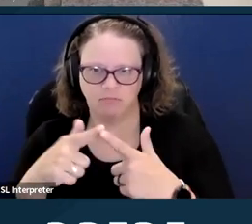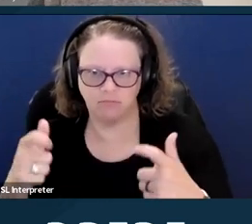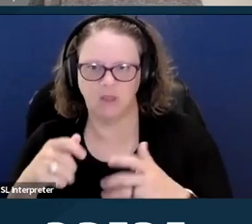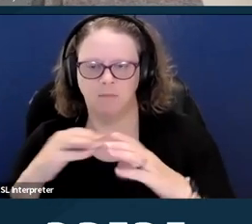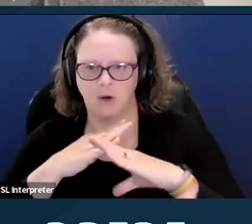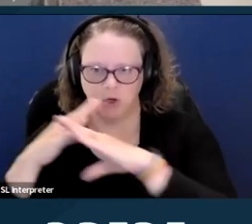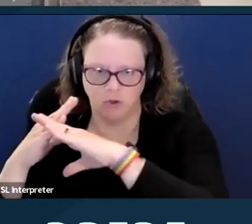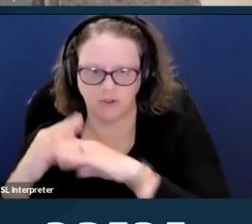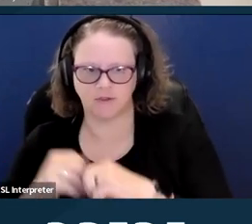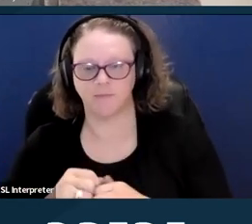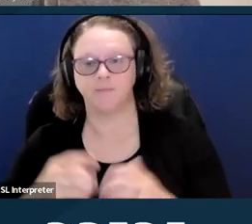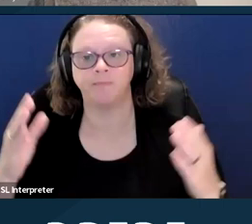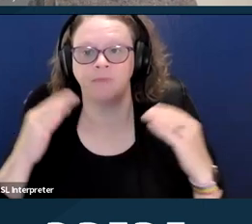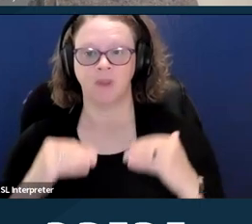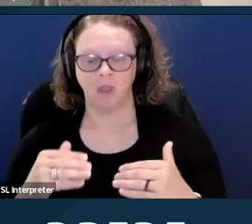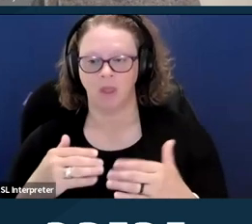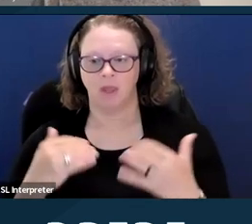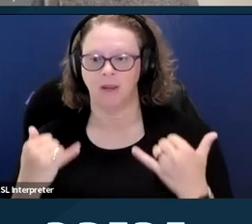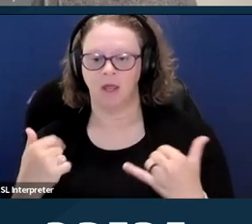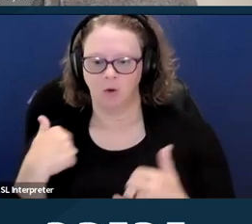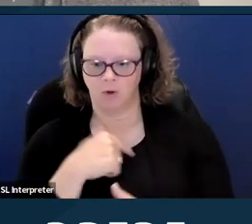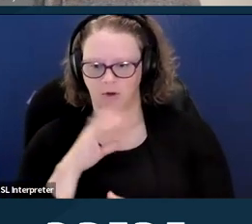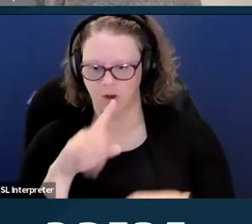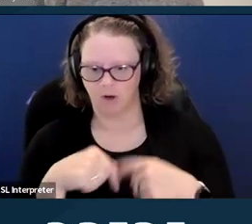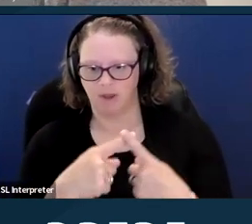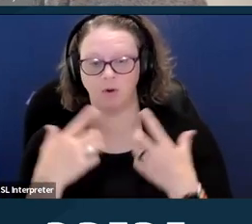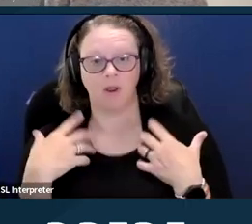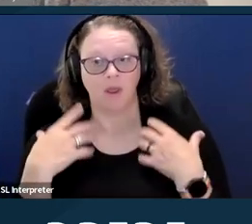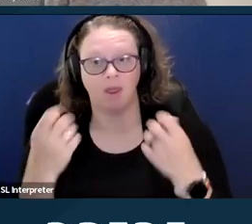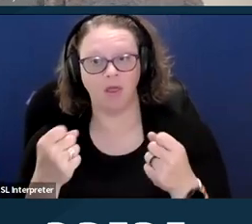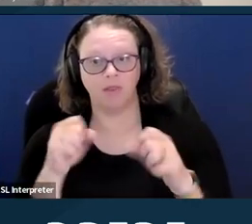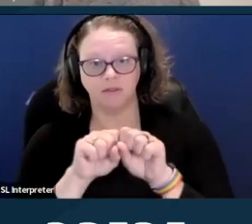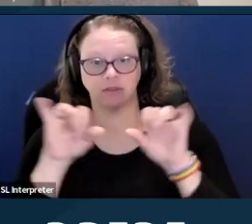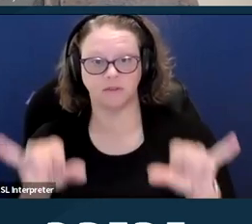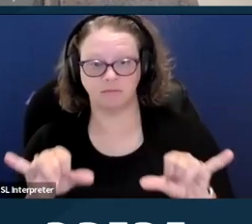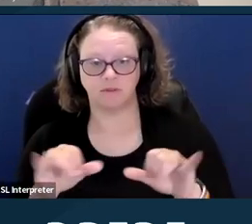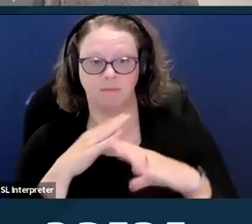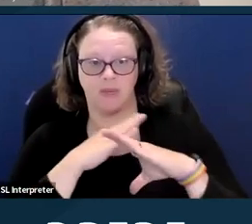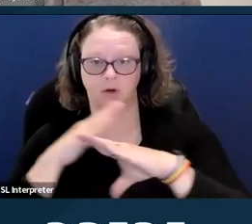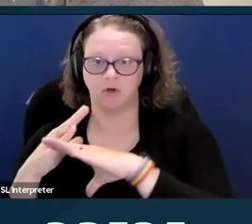Next, we'll talk a little bit about health systems barriers, which can impact access to care.